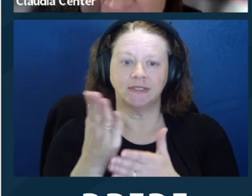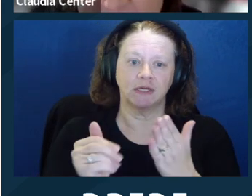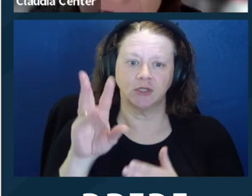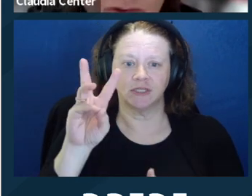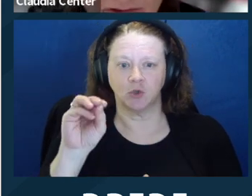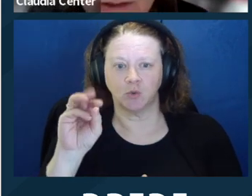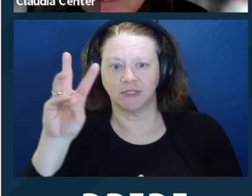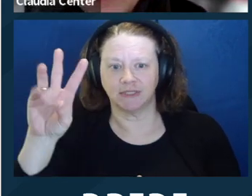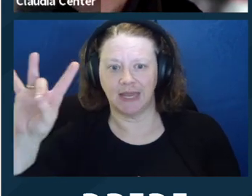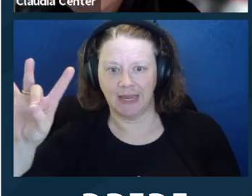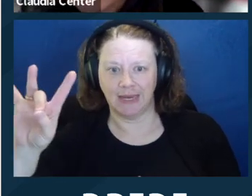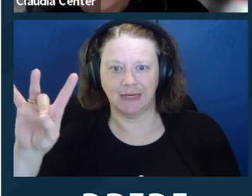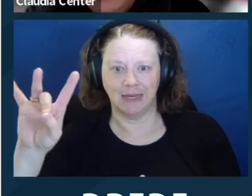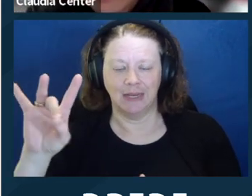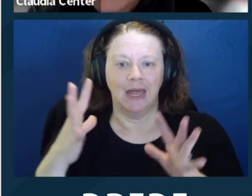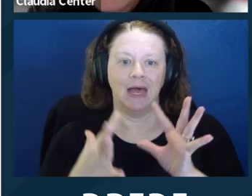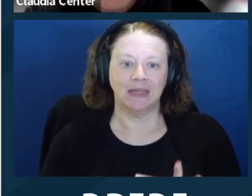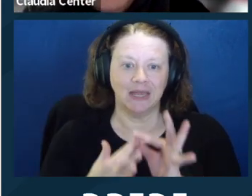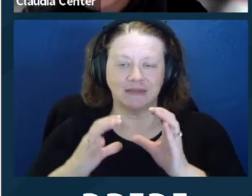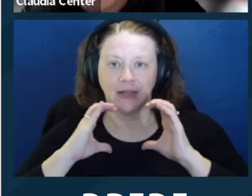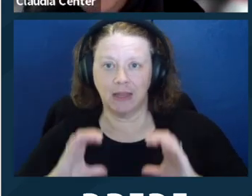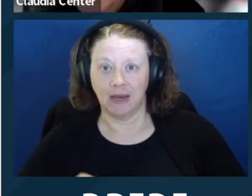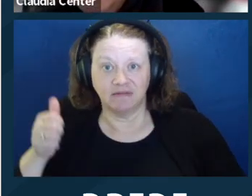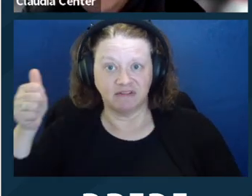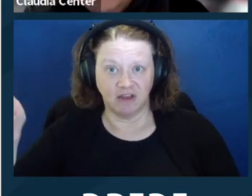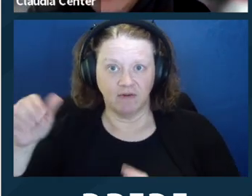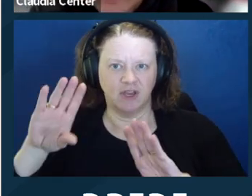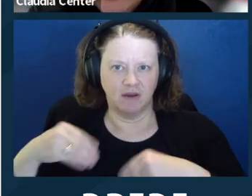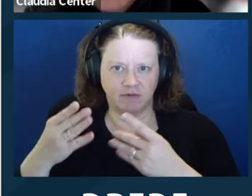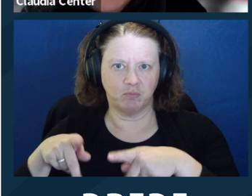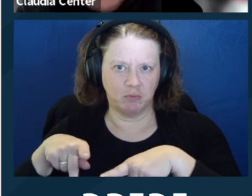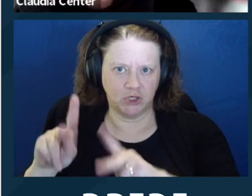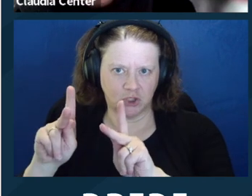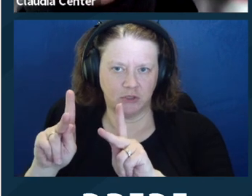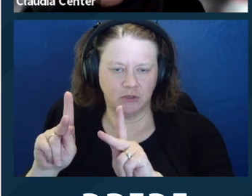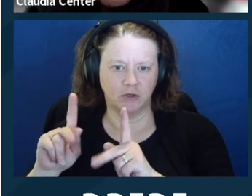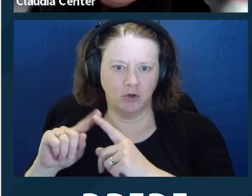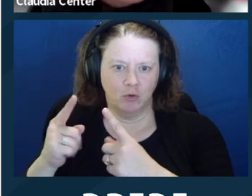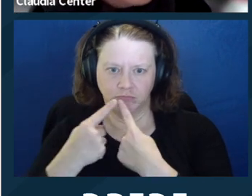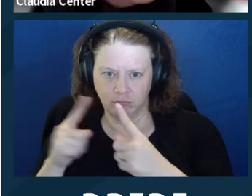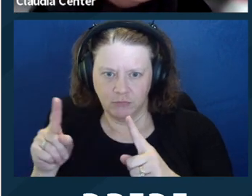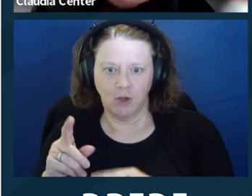exception that applies, which is about crimes, which hopefully is not going to come up for